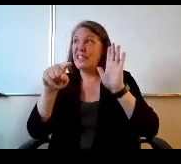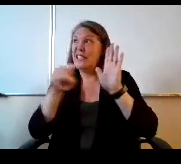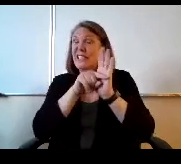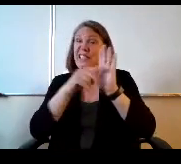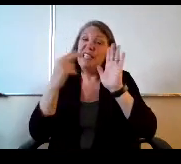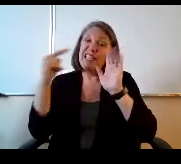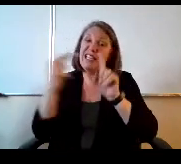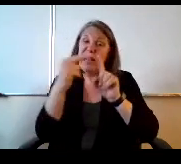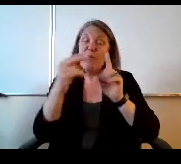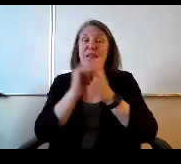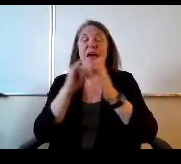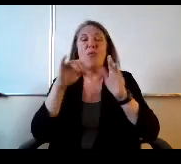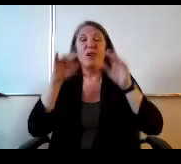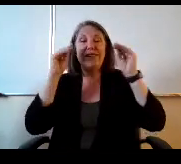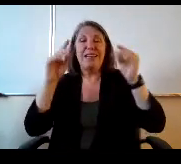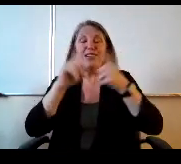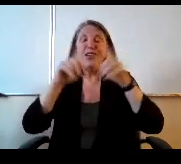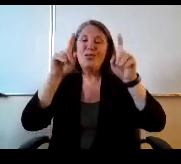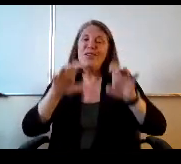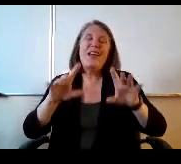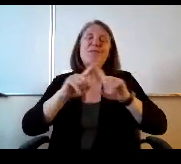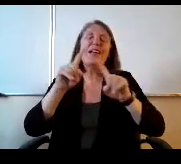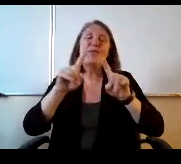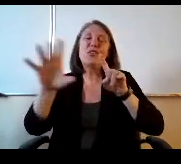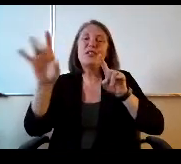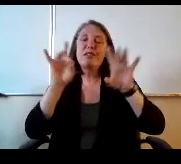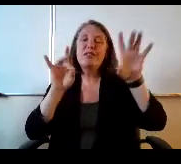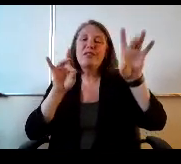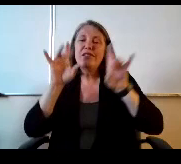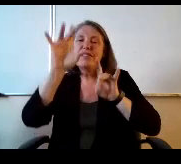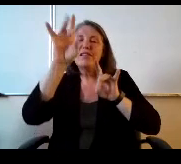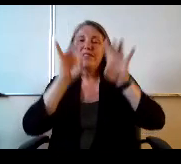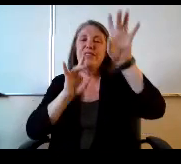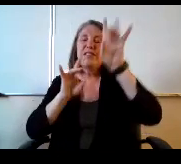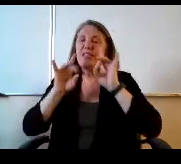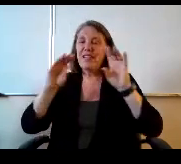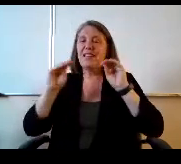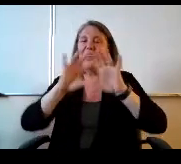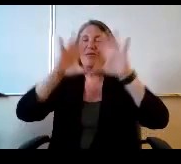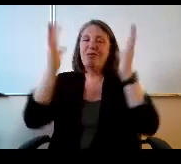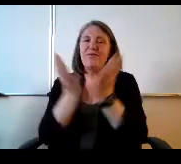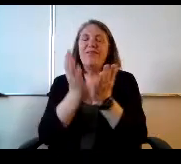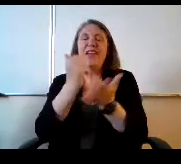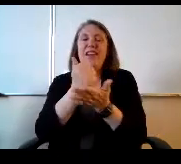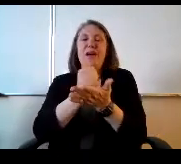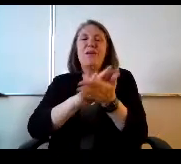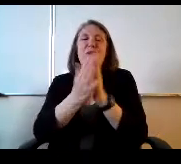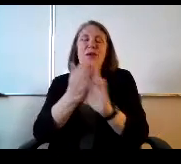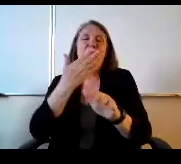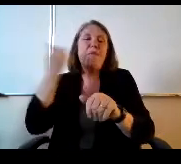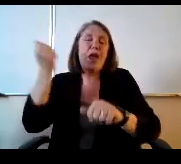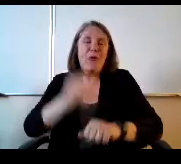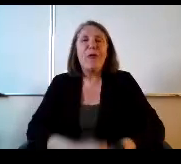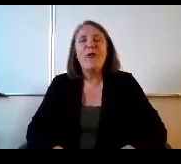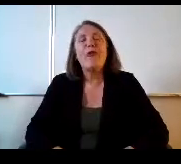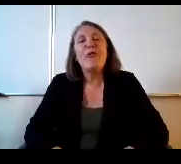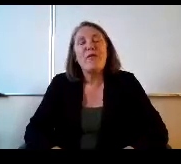because we're taking those pieces and and helping him get better at that. So anyway, I appreciate it. Thank you.